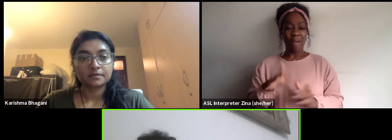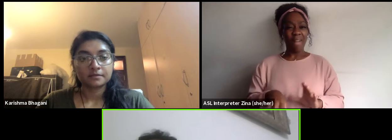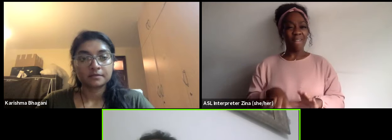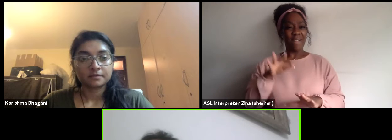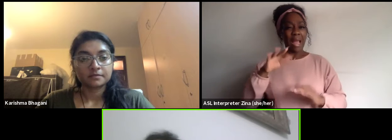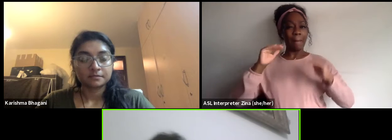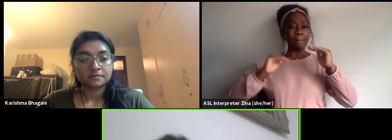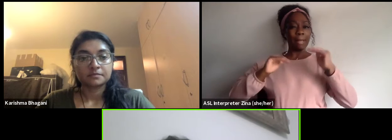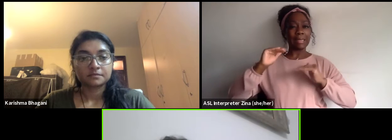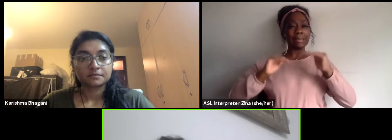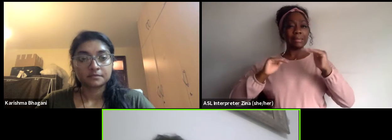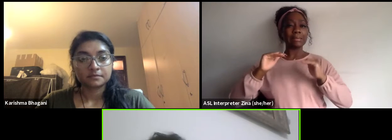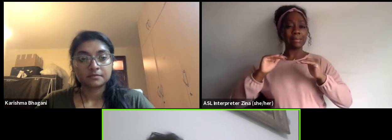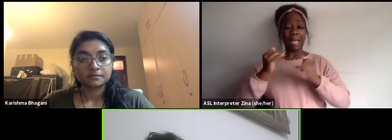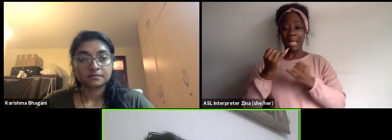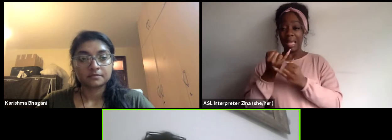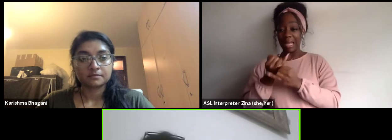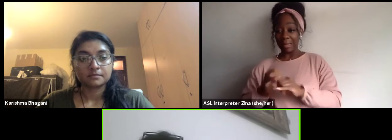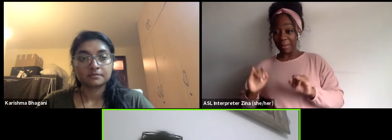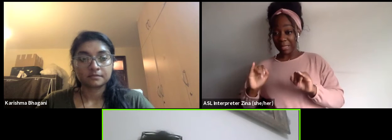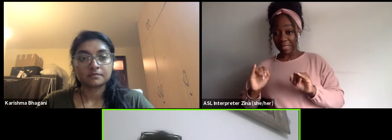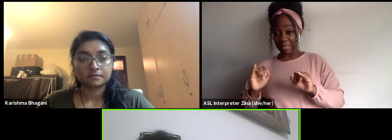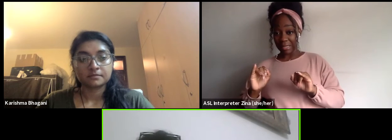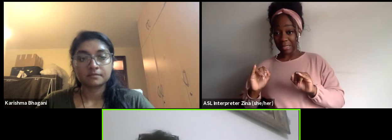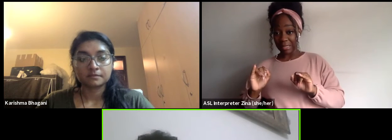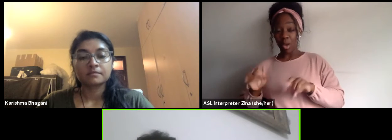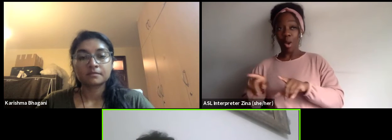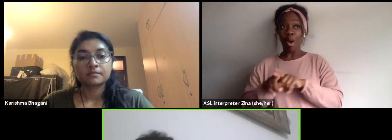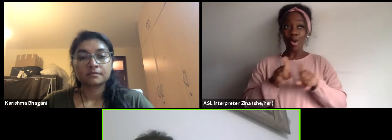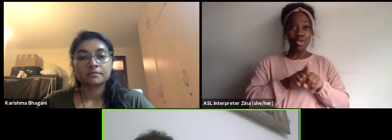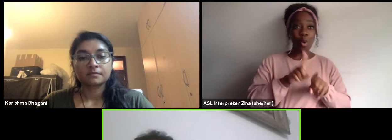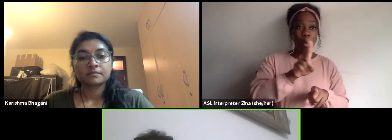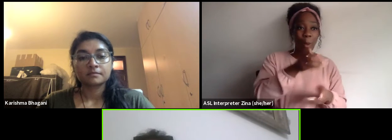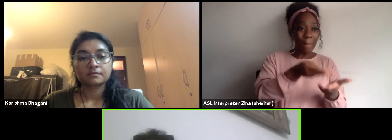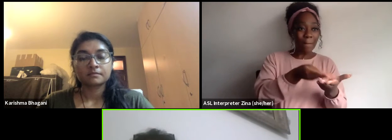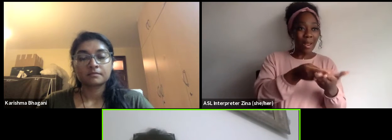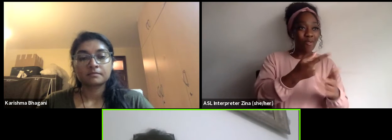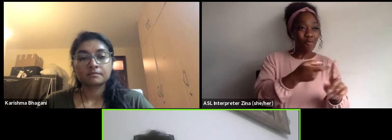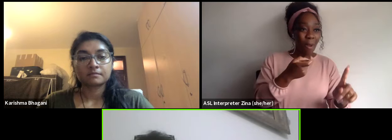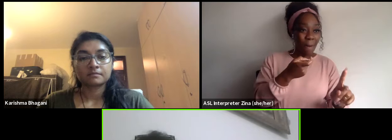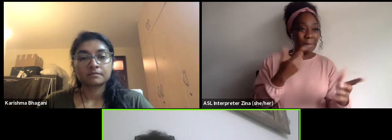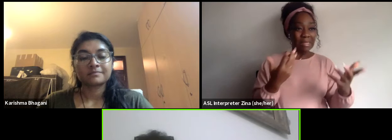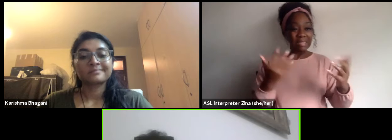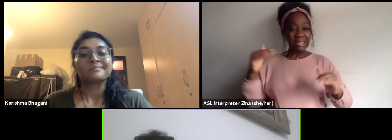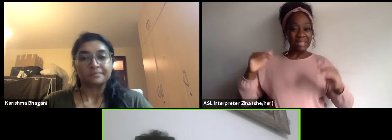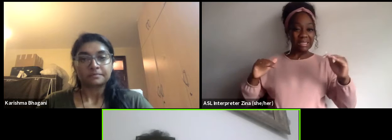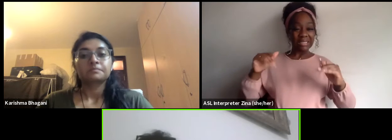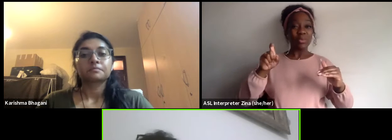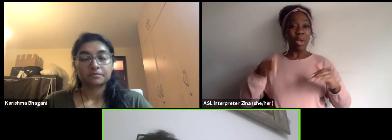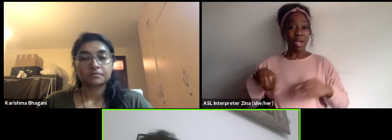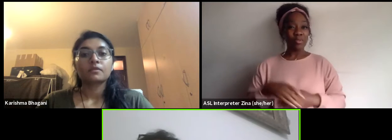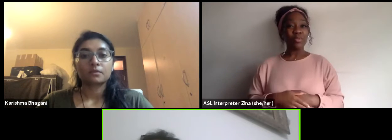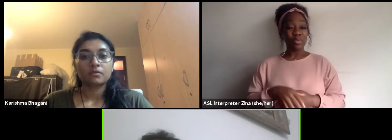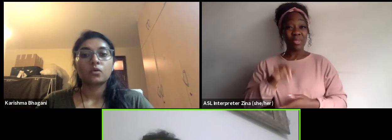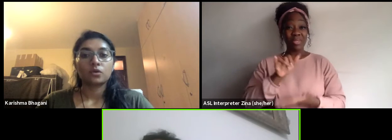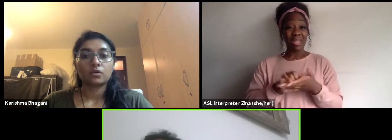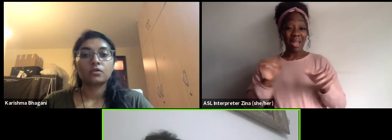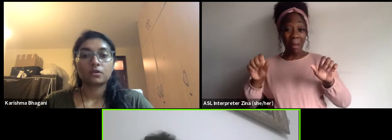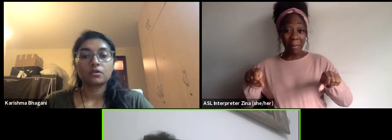and your external the source of funding, it's in your ability to put seeds.